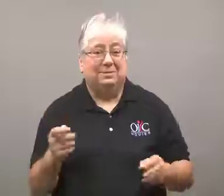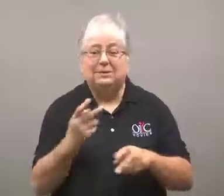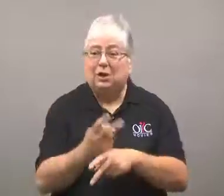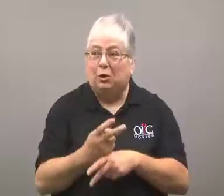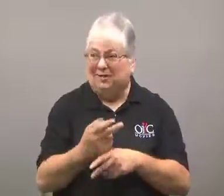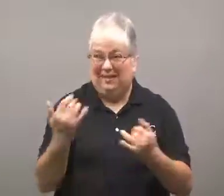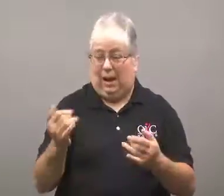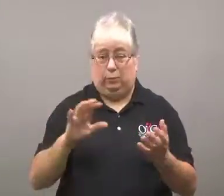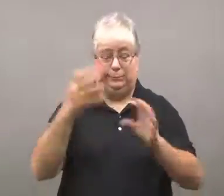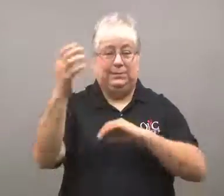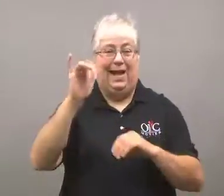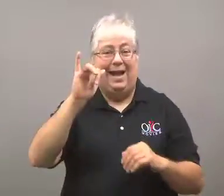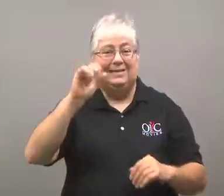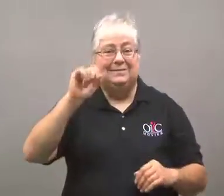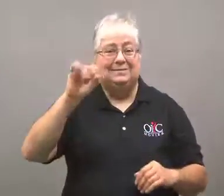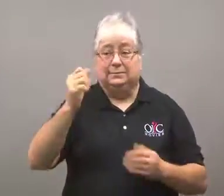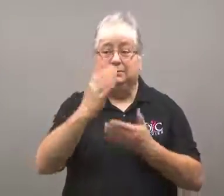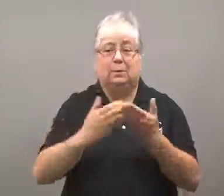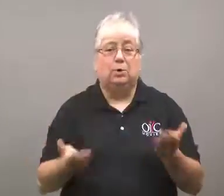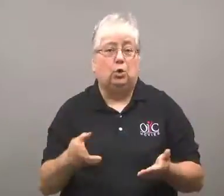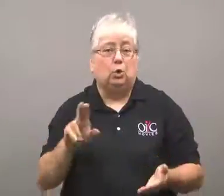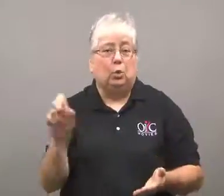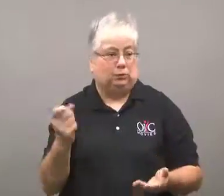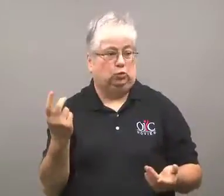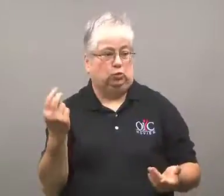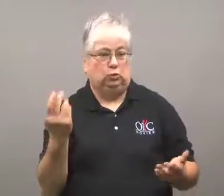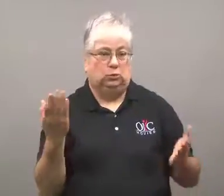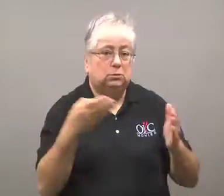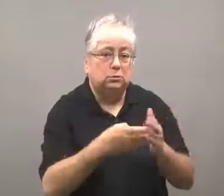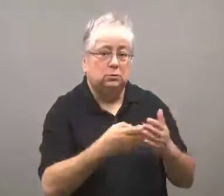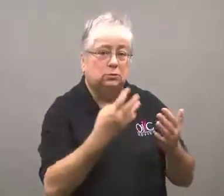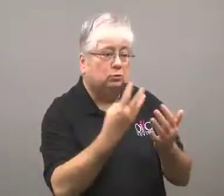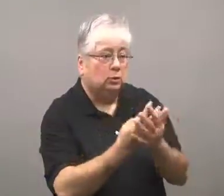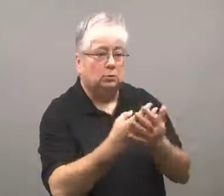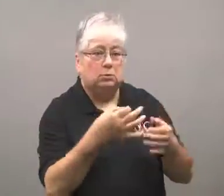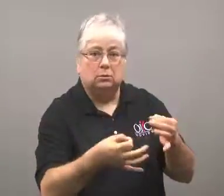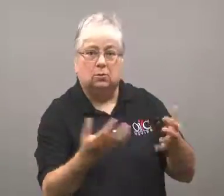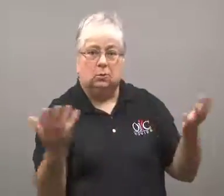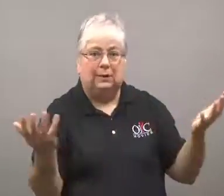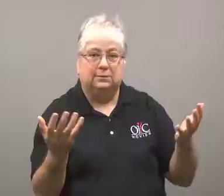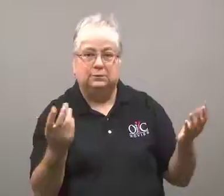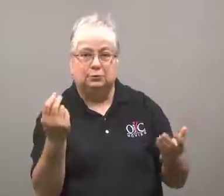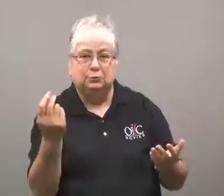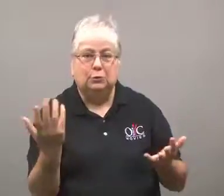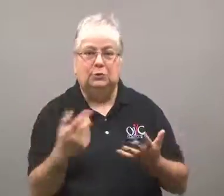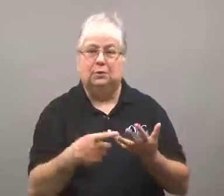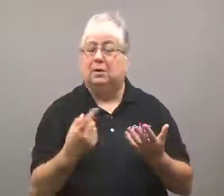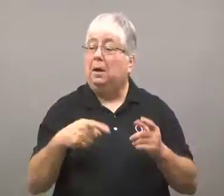Decisions have to be made on ISIS supporters here in the U.S.